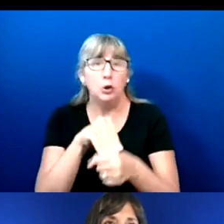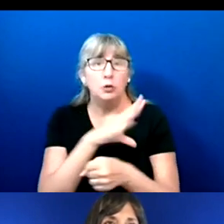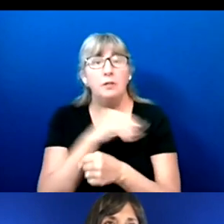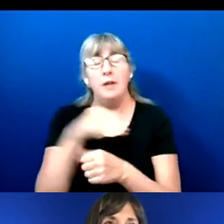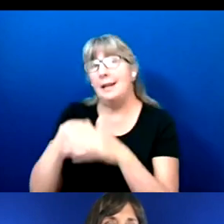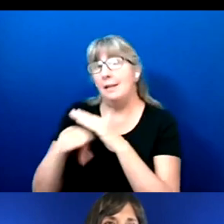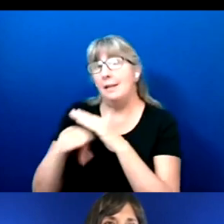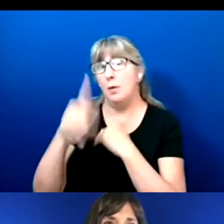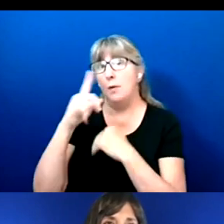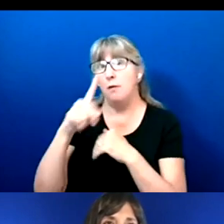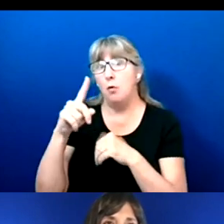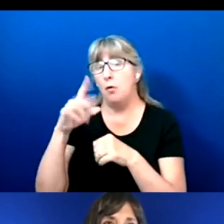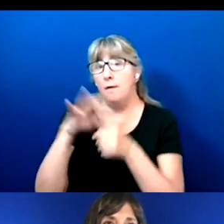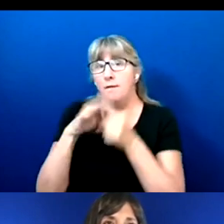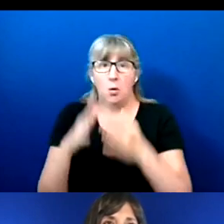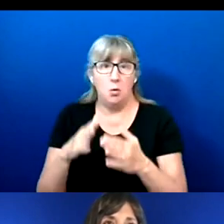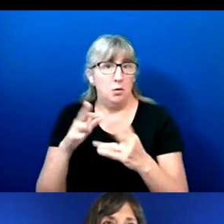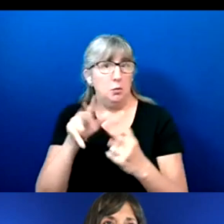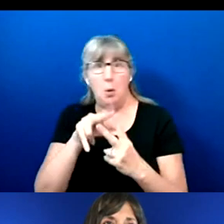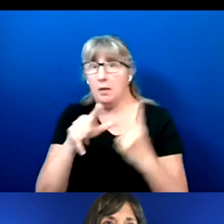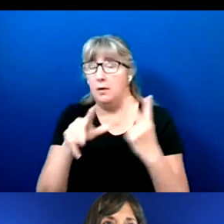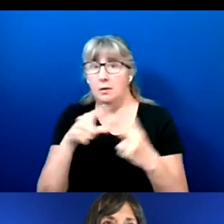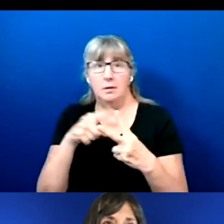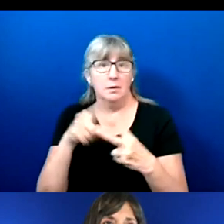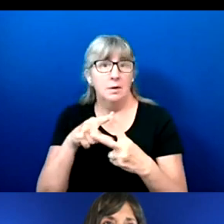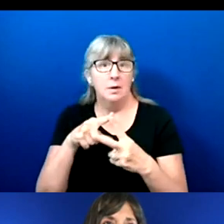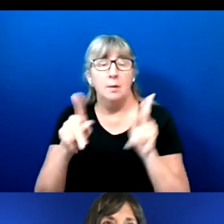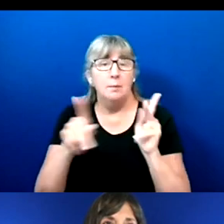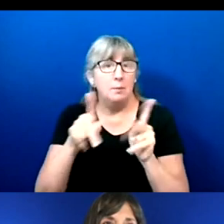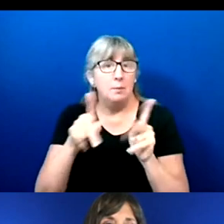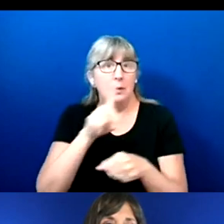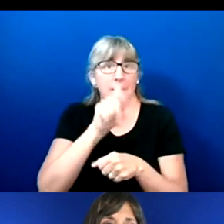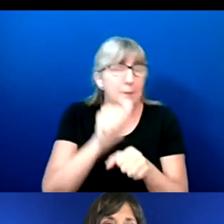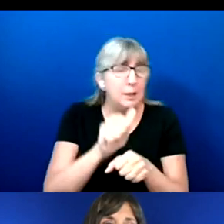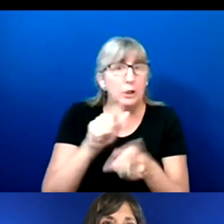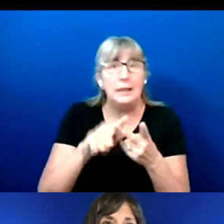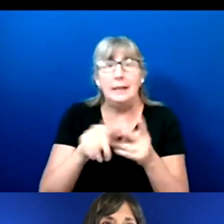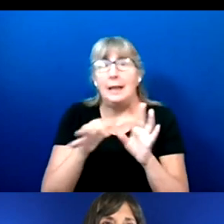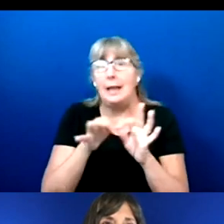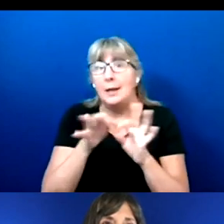voters, whether that is voters with disabilities, voters with language needs, voters for whatever